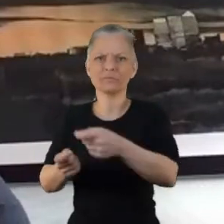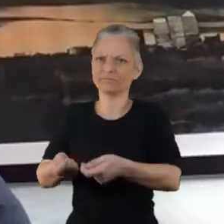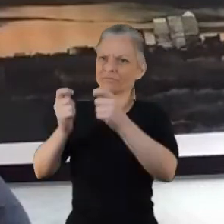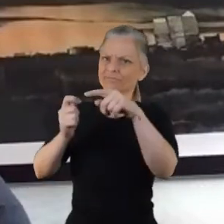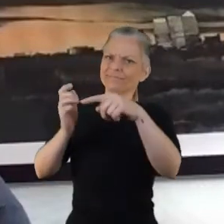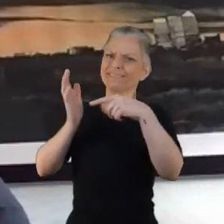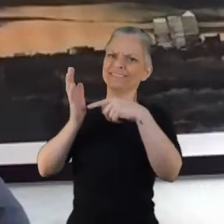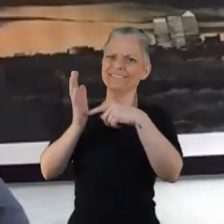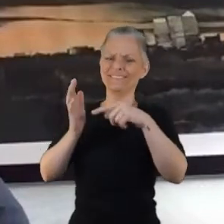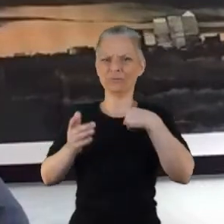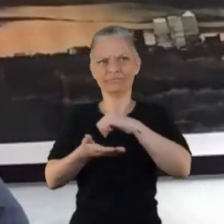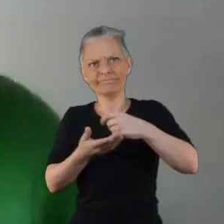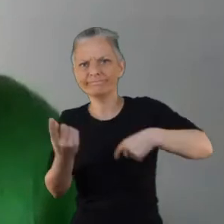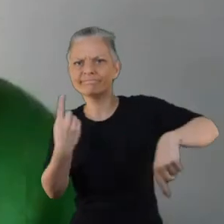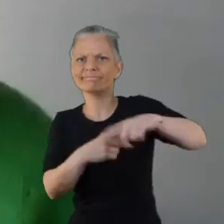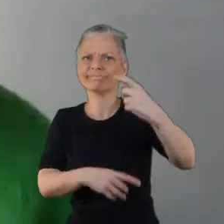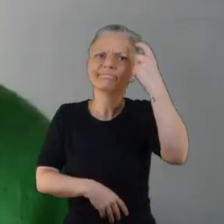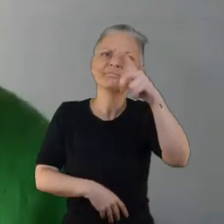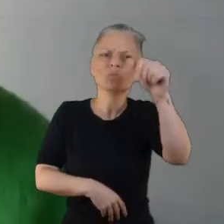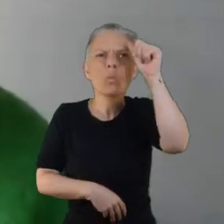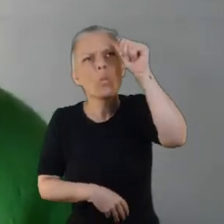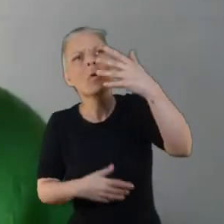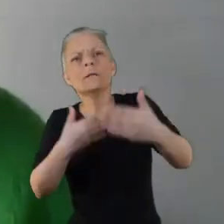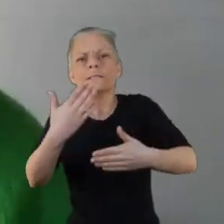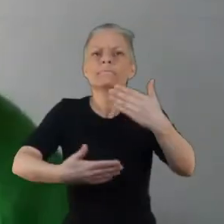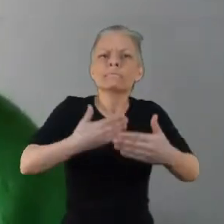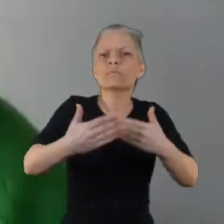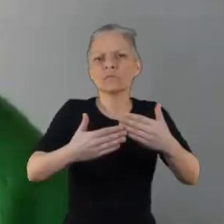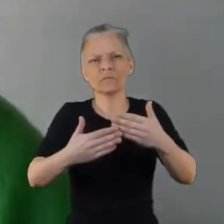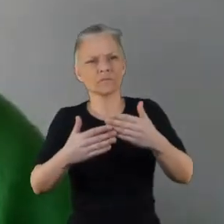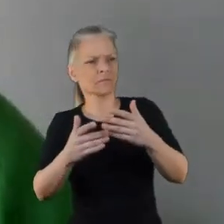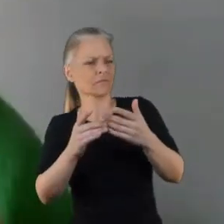was good Thanks so much Brian and I think actually you bring up a really important point which